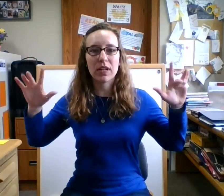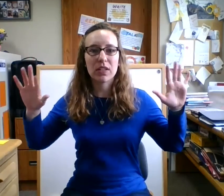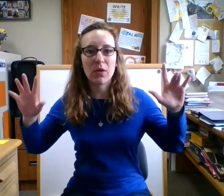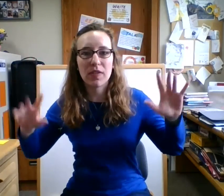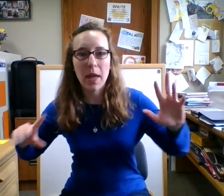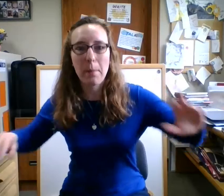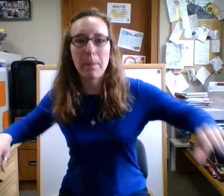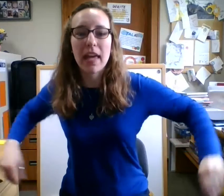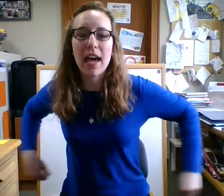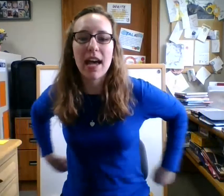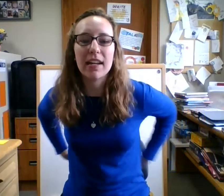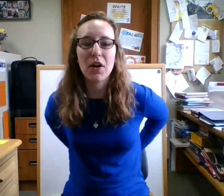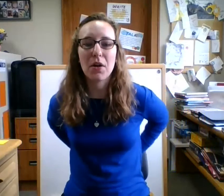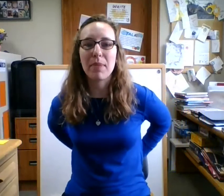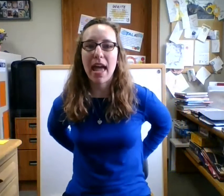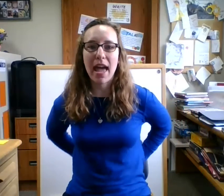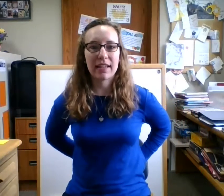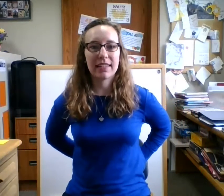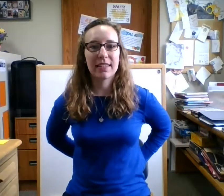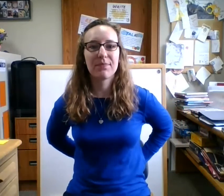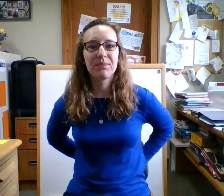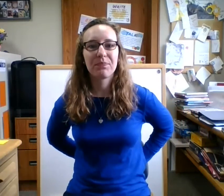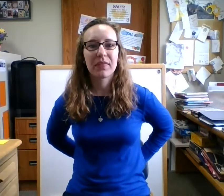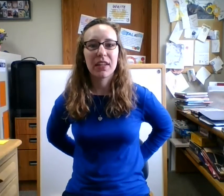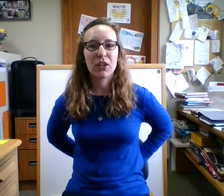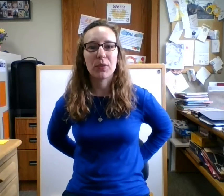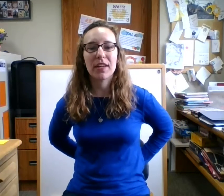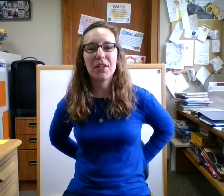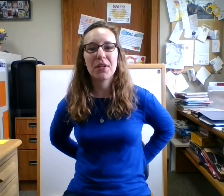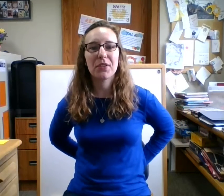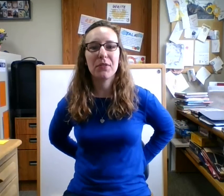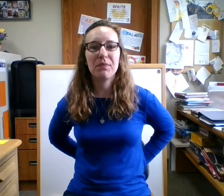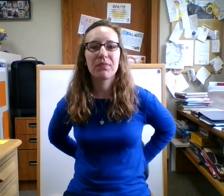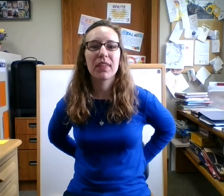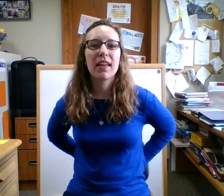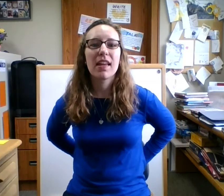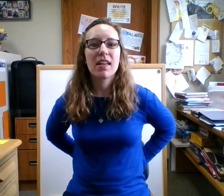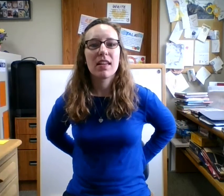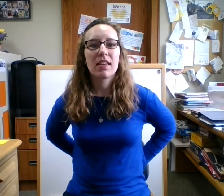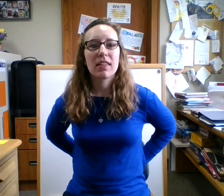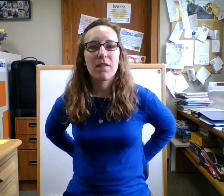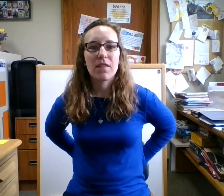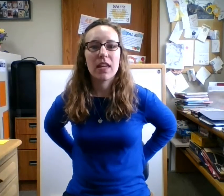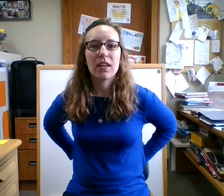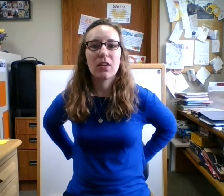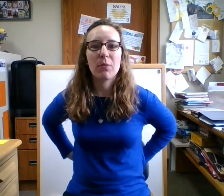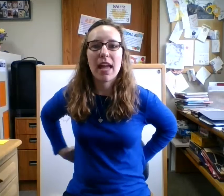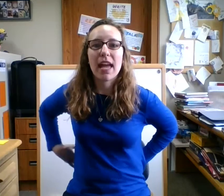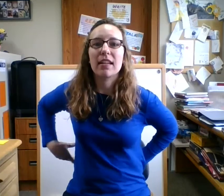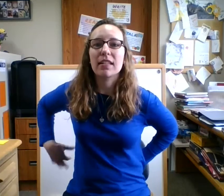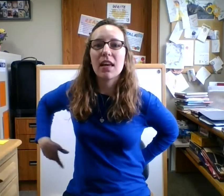we're going to start with them behind our backs here we go finger band just